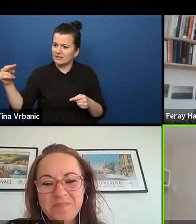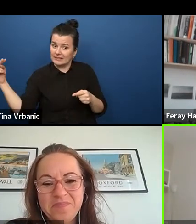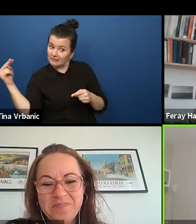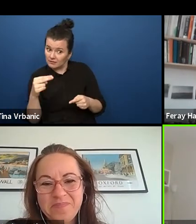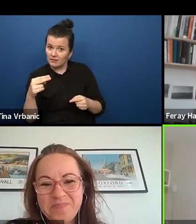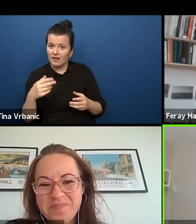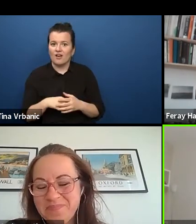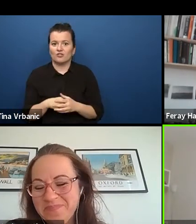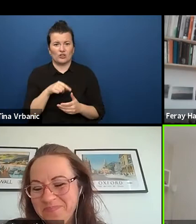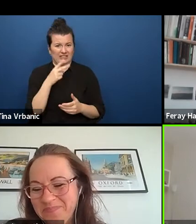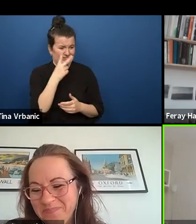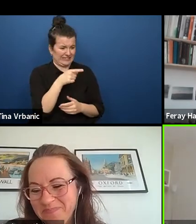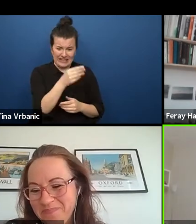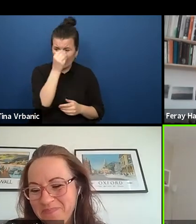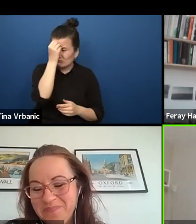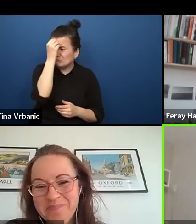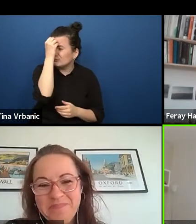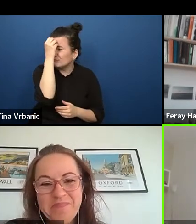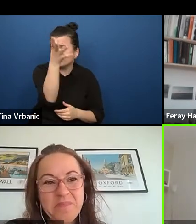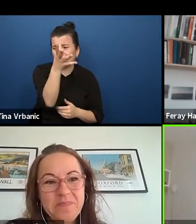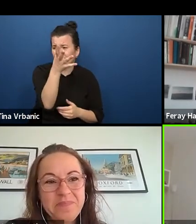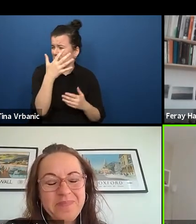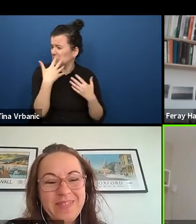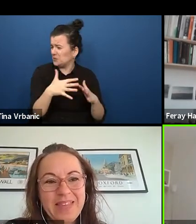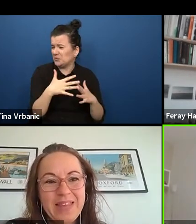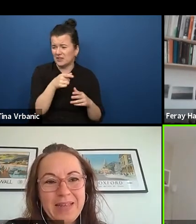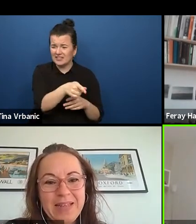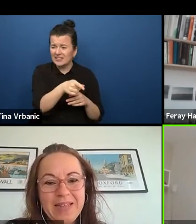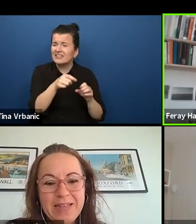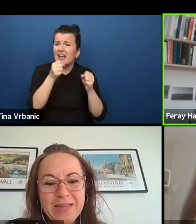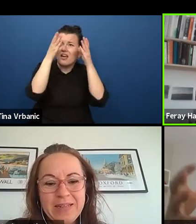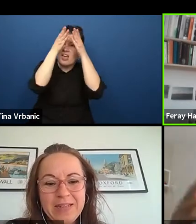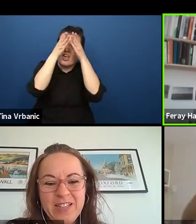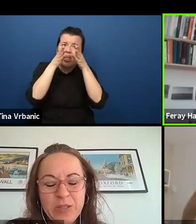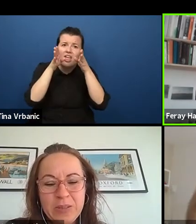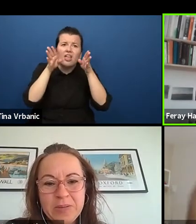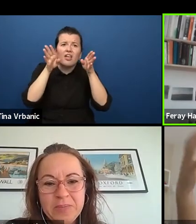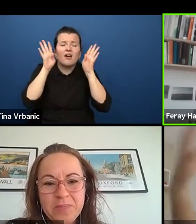or more able to watch art and to interpret it as you think,